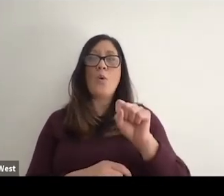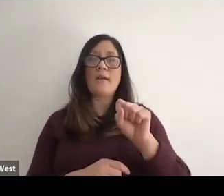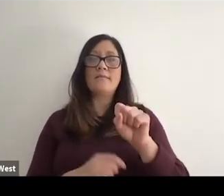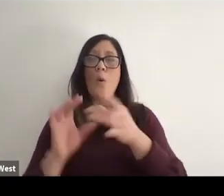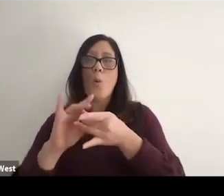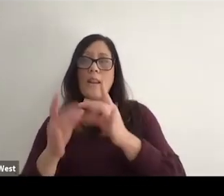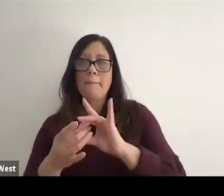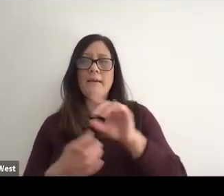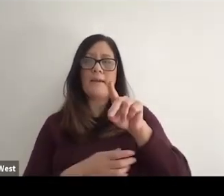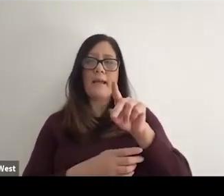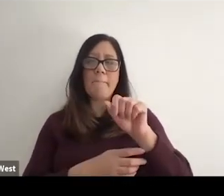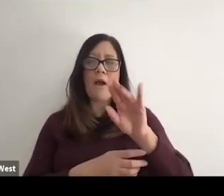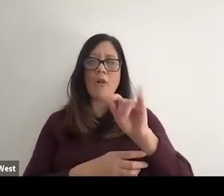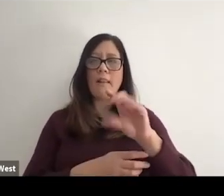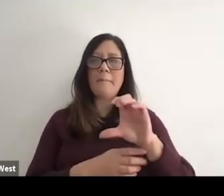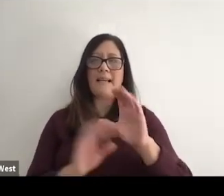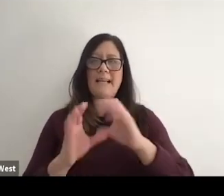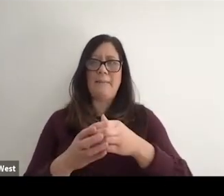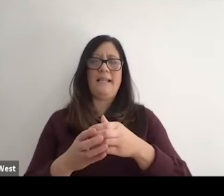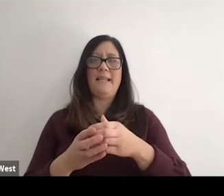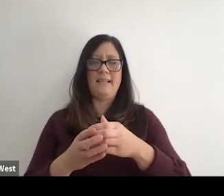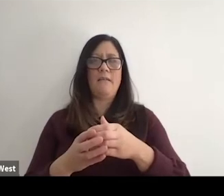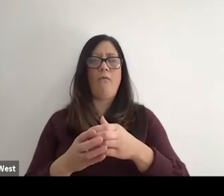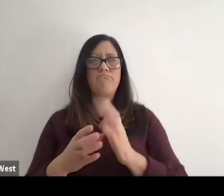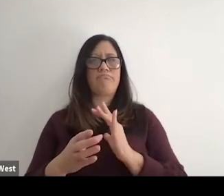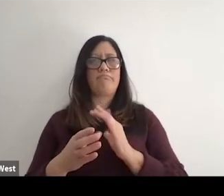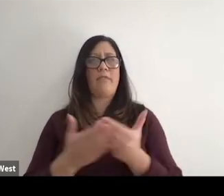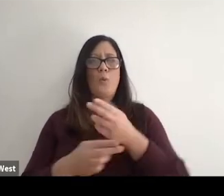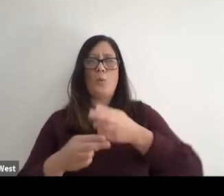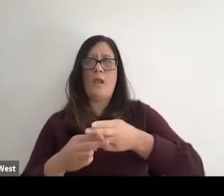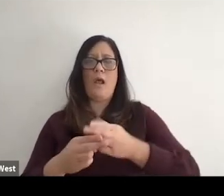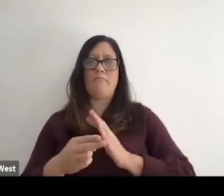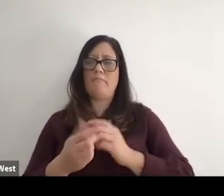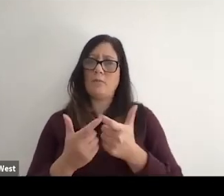Paralympic committee was a huge moment. I served currently finishing out my term